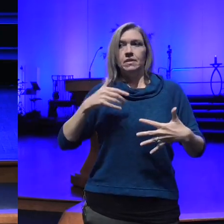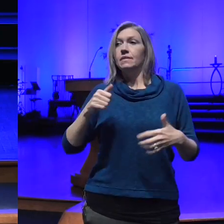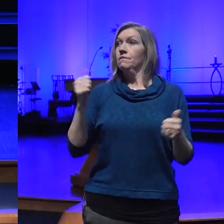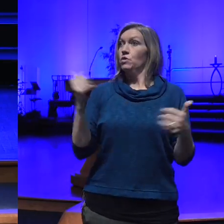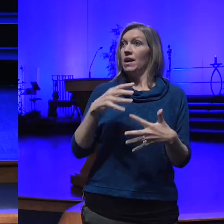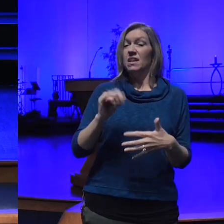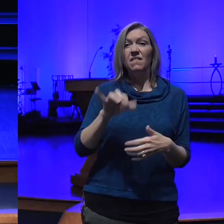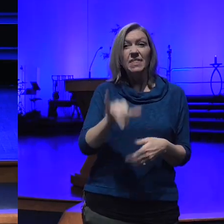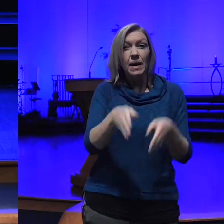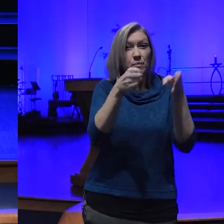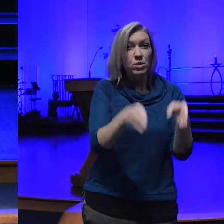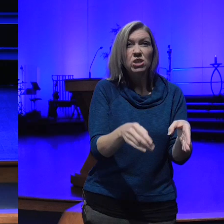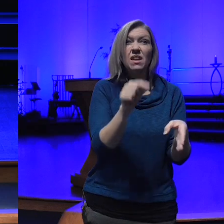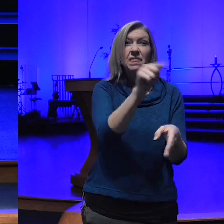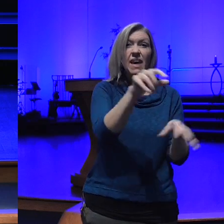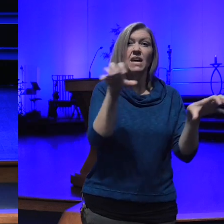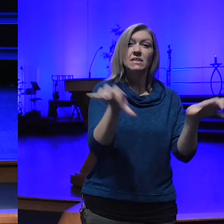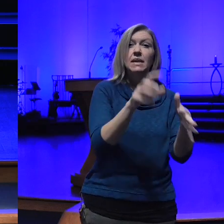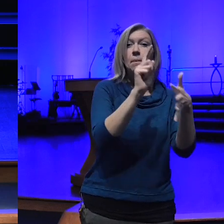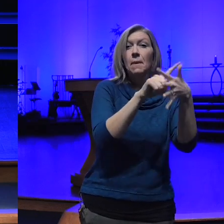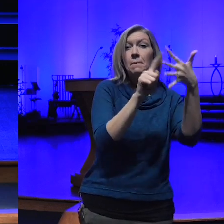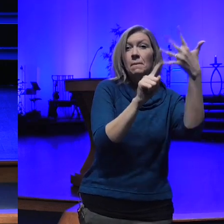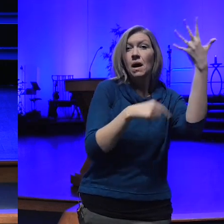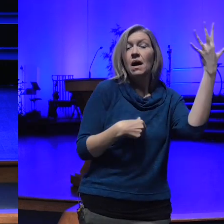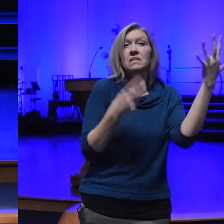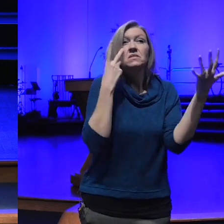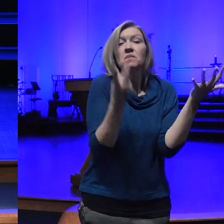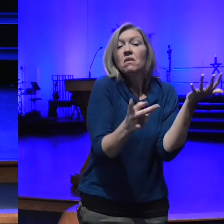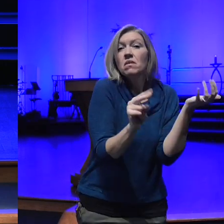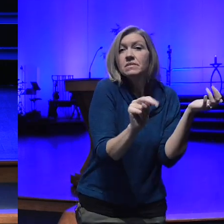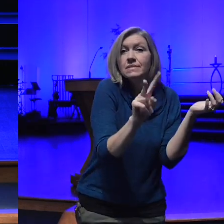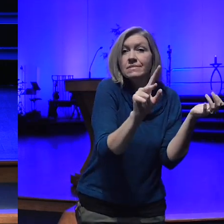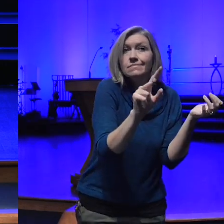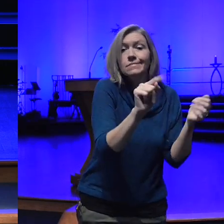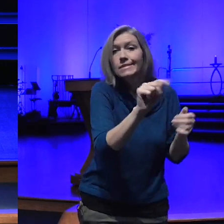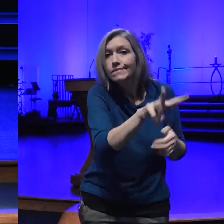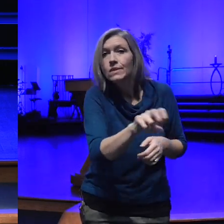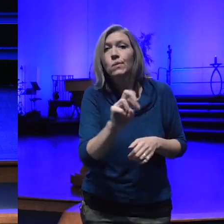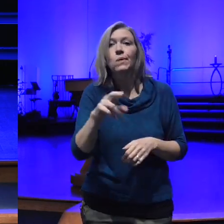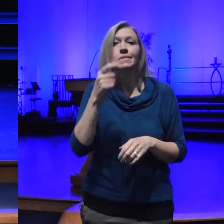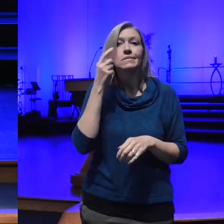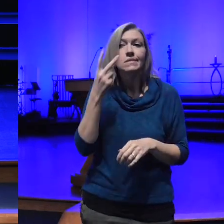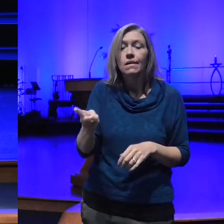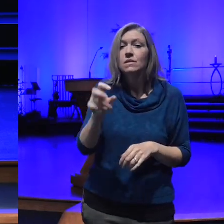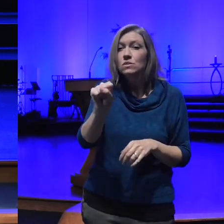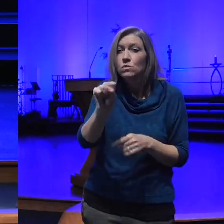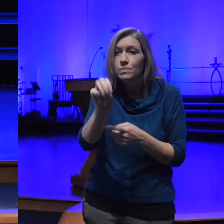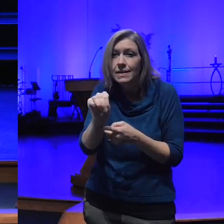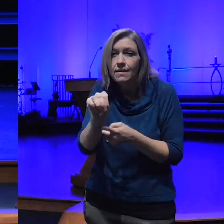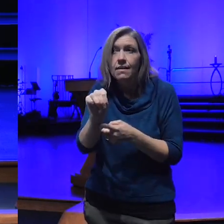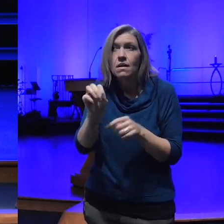this and I heard it on television or I saw it on social media oh my gosh can you believe that